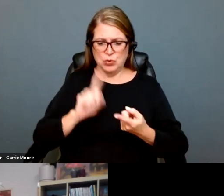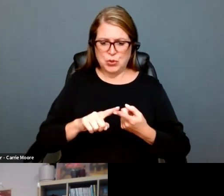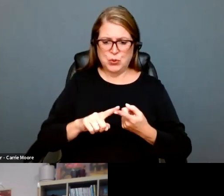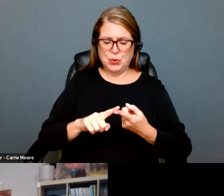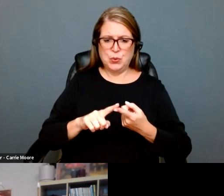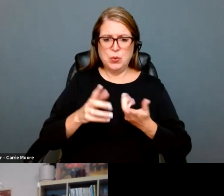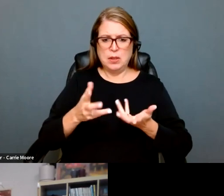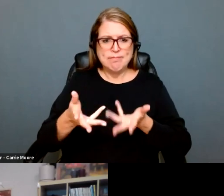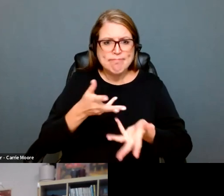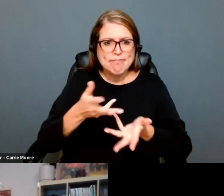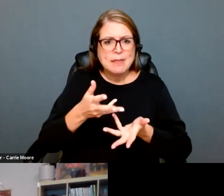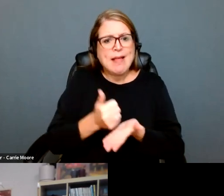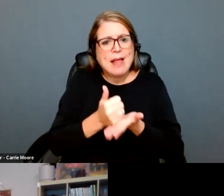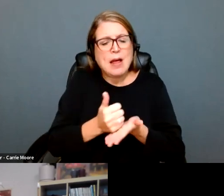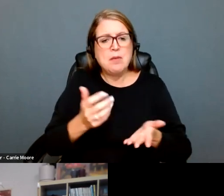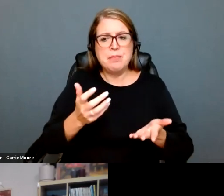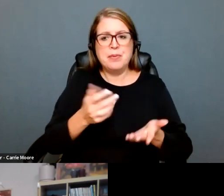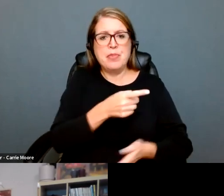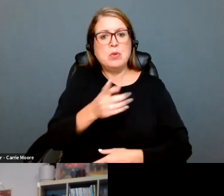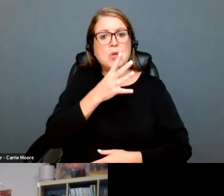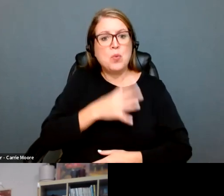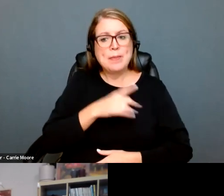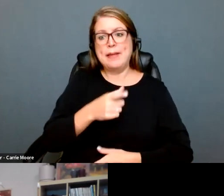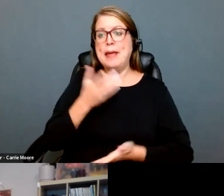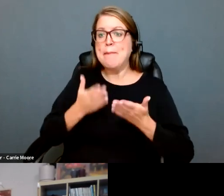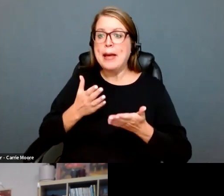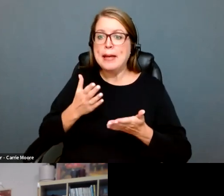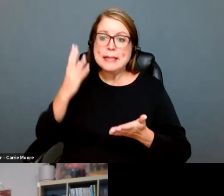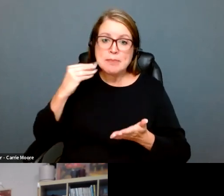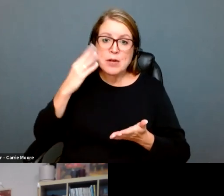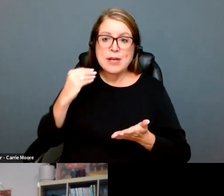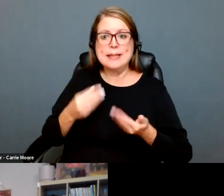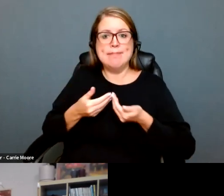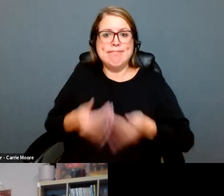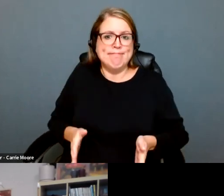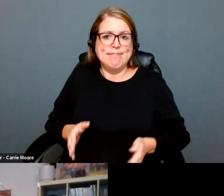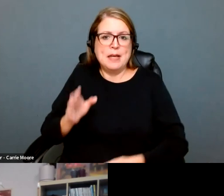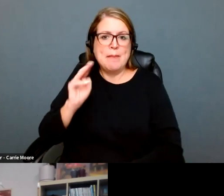from -- chilled from providing other clinical health care, from treating